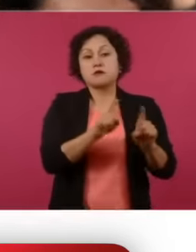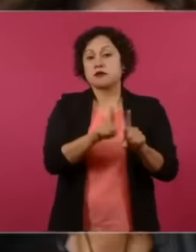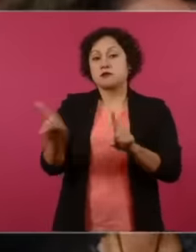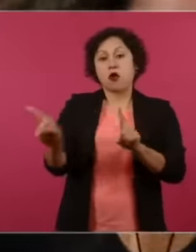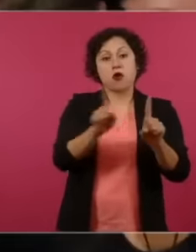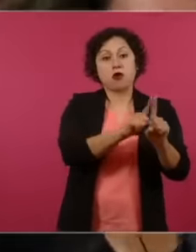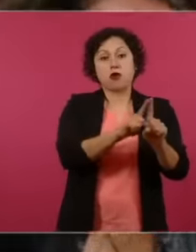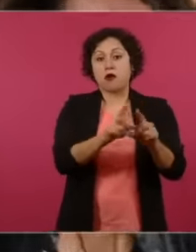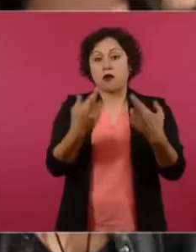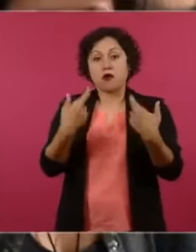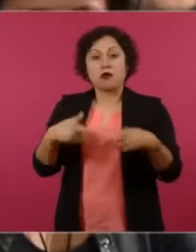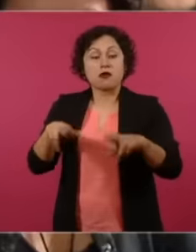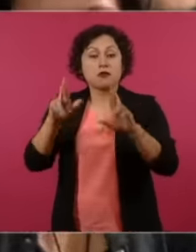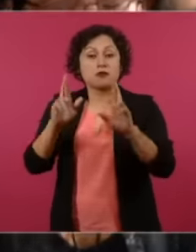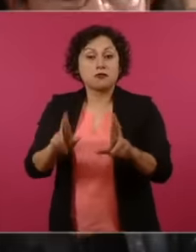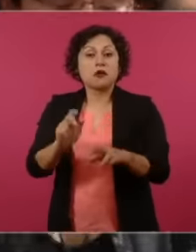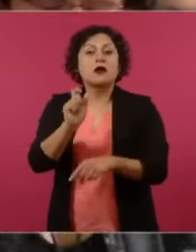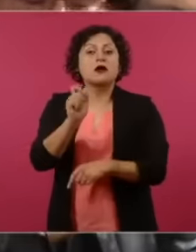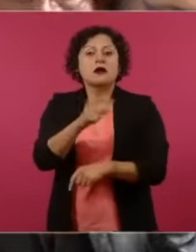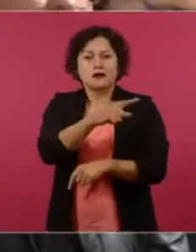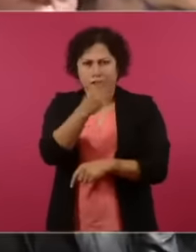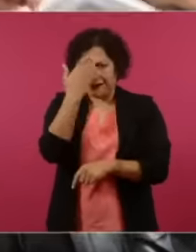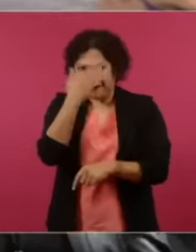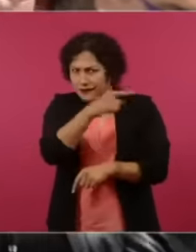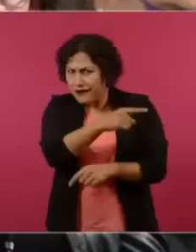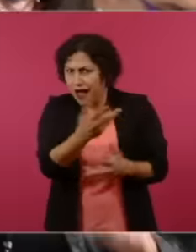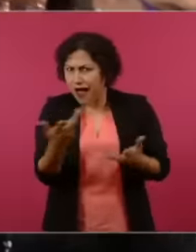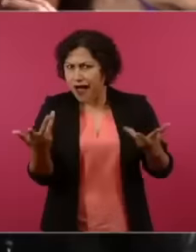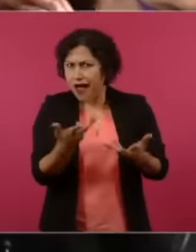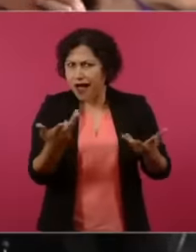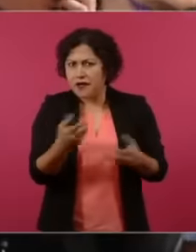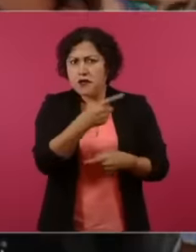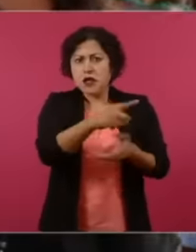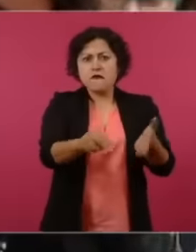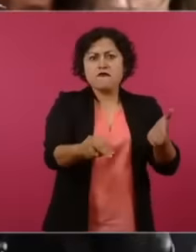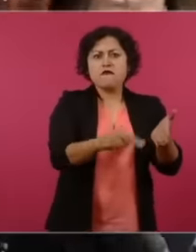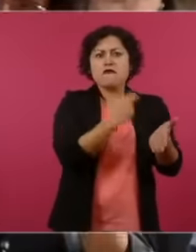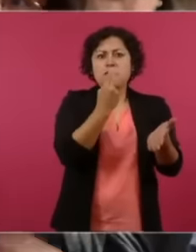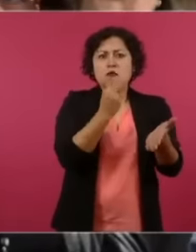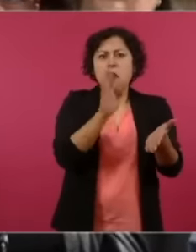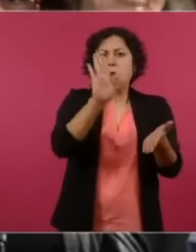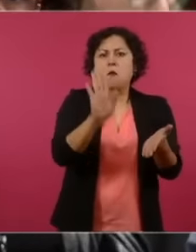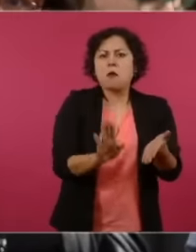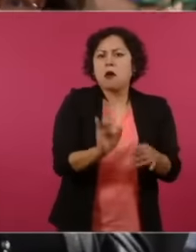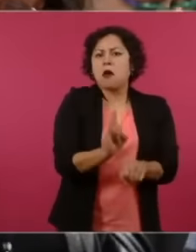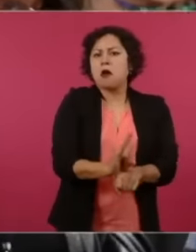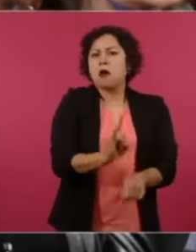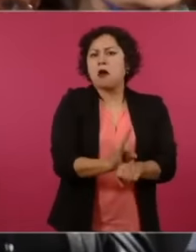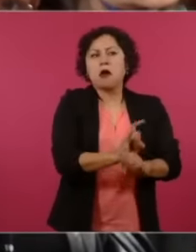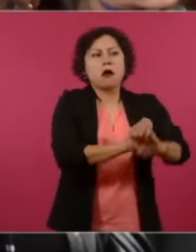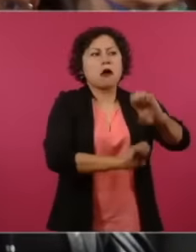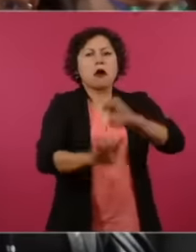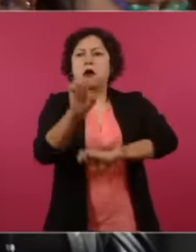signed an alleged competition between four companies. Oh, we are going to compete among ourselves